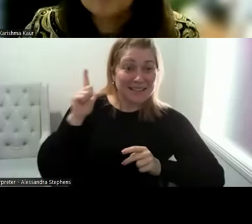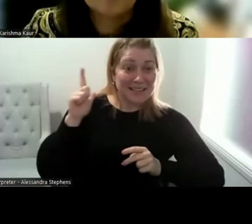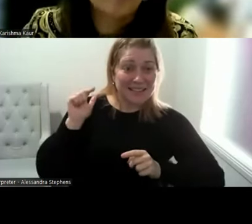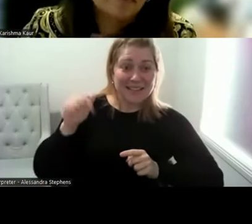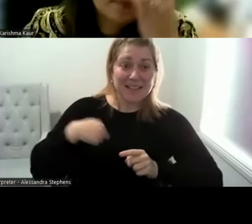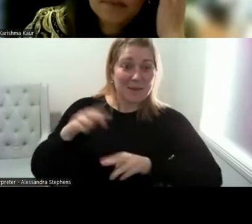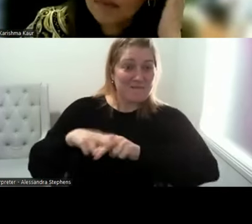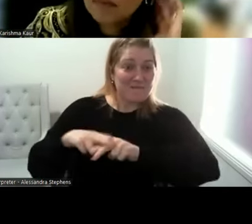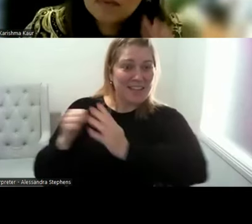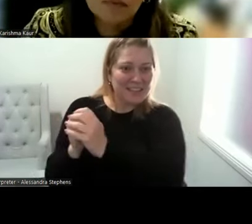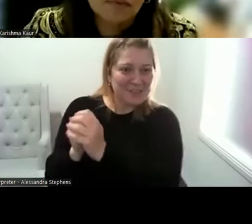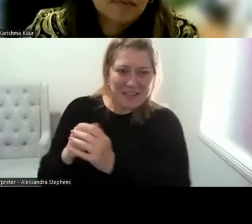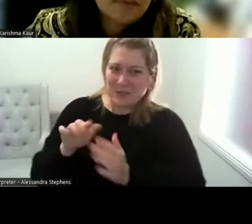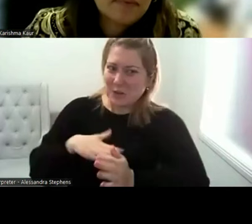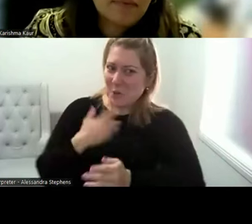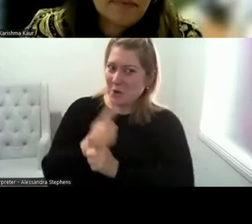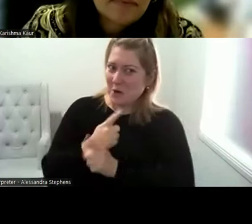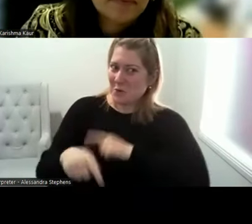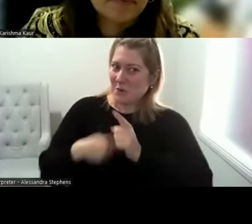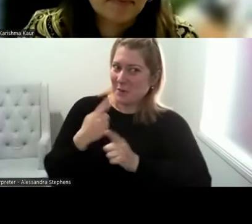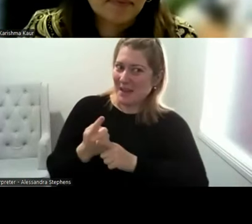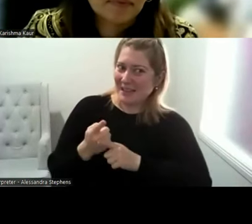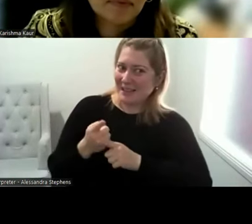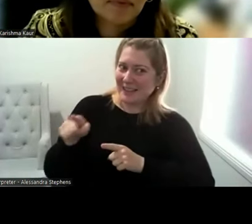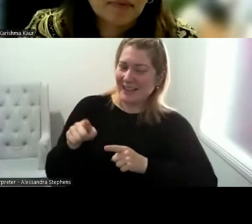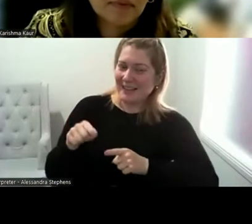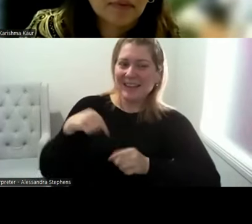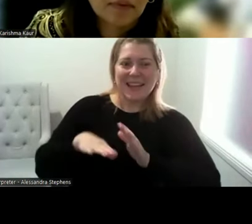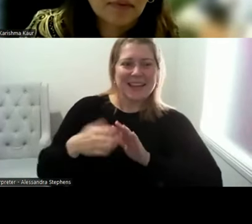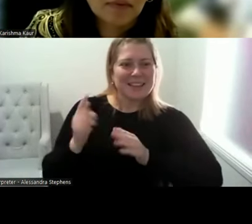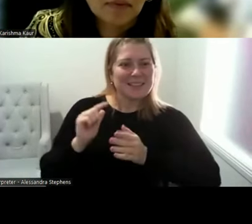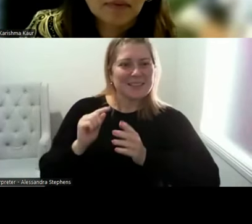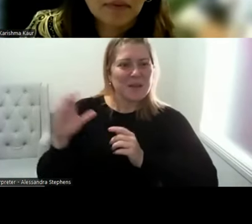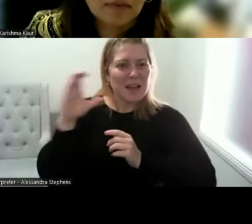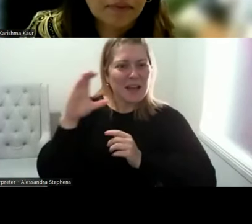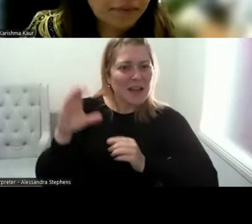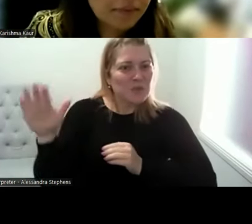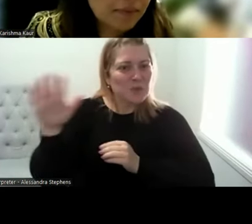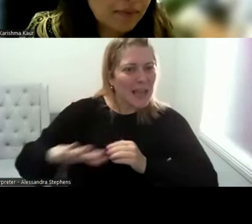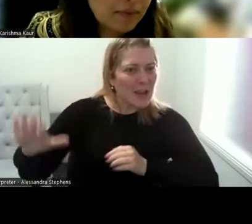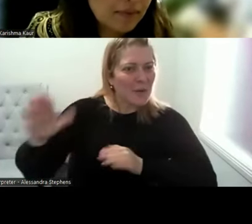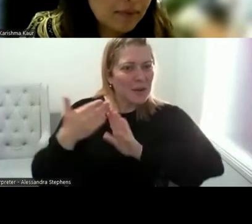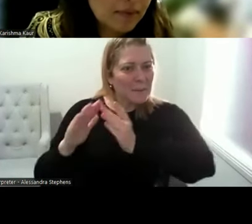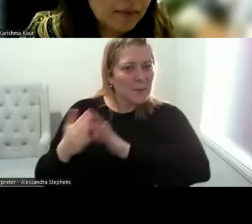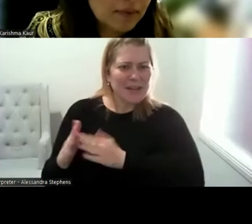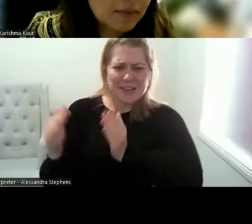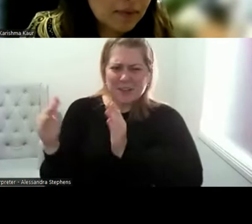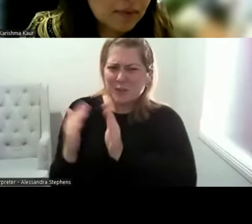there is less than 6 degrees of separation there are challenges for young people to be in included